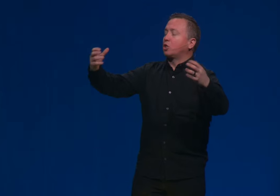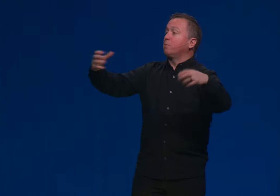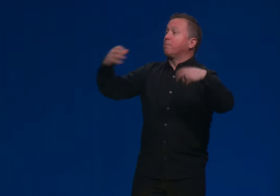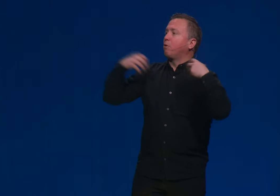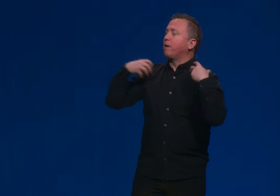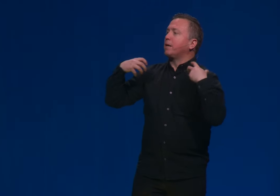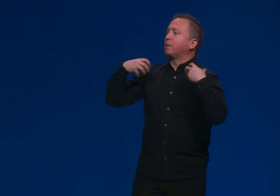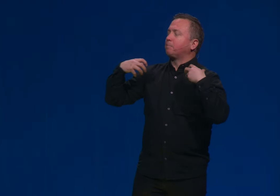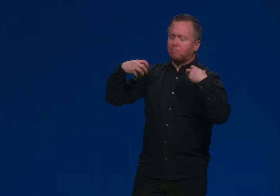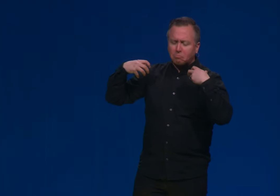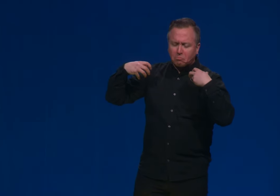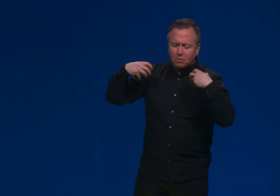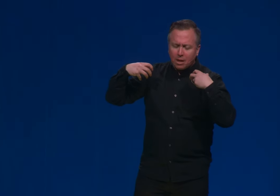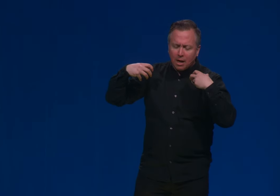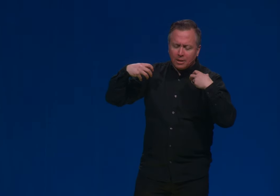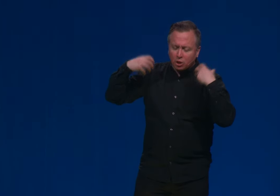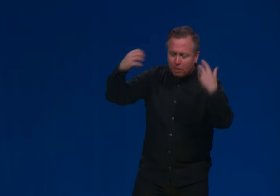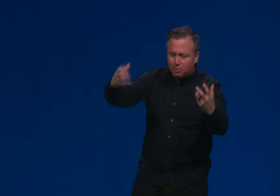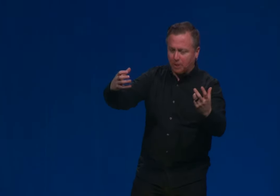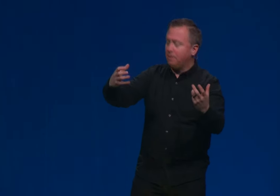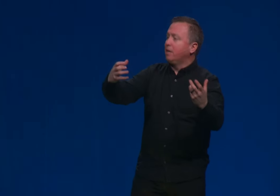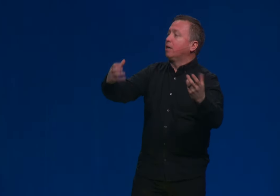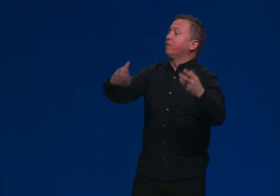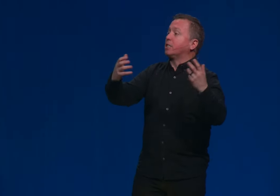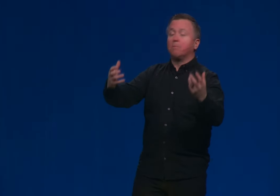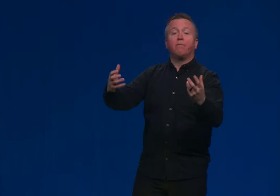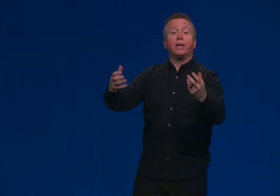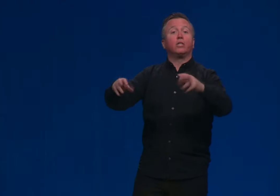excuse me, a poetic description of the same event.